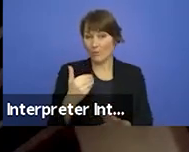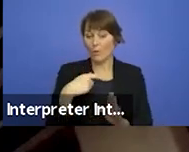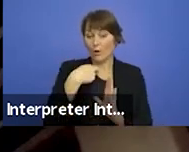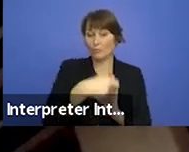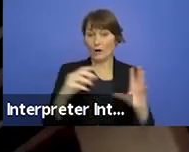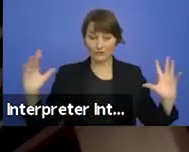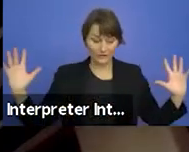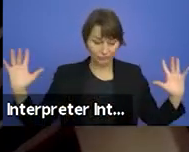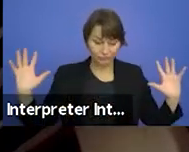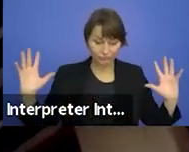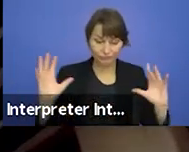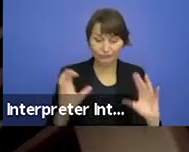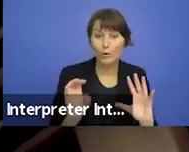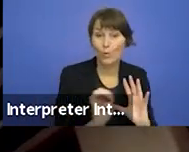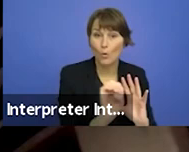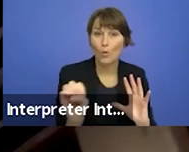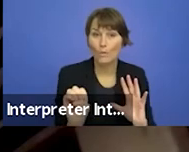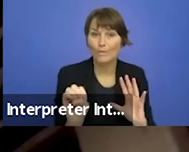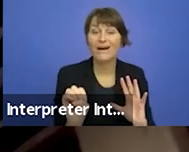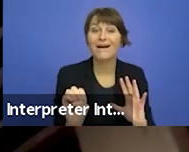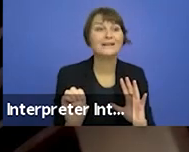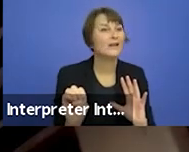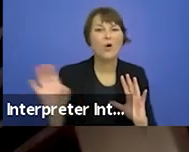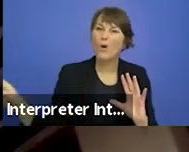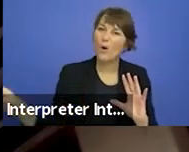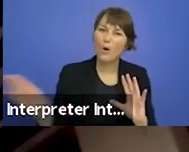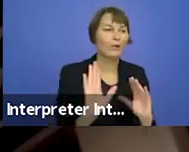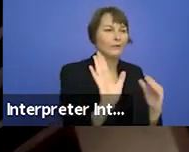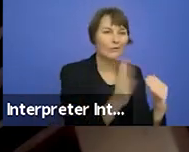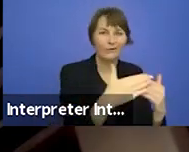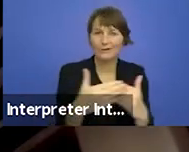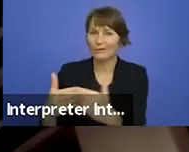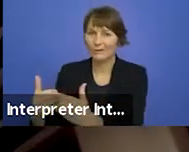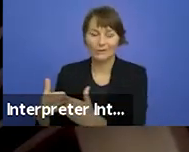closed and all the work was cancelled.Every single freelance artist working on the season,